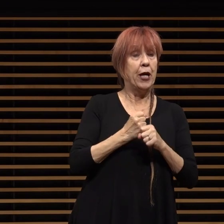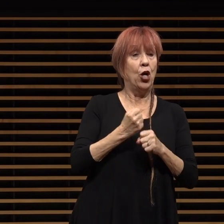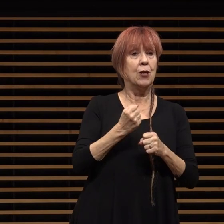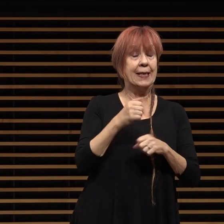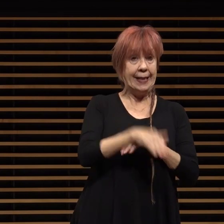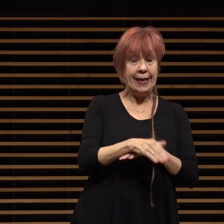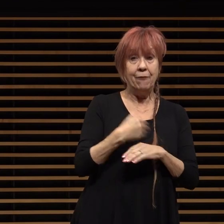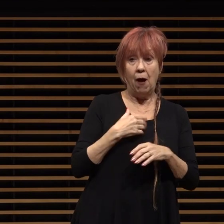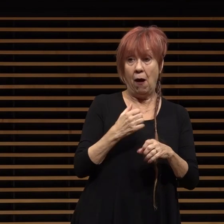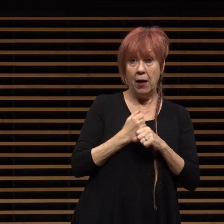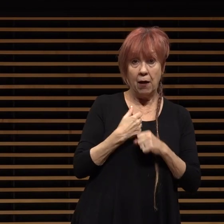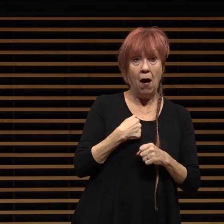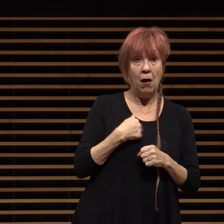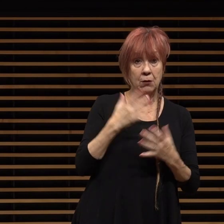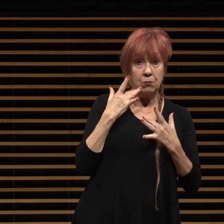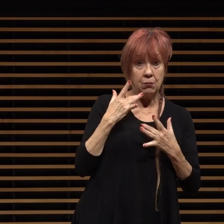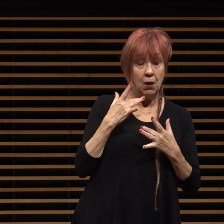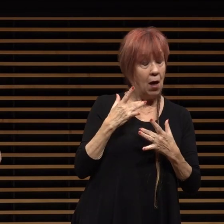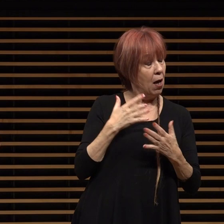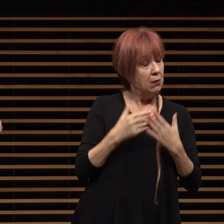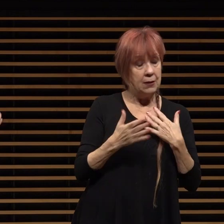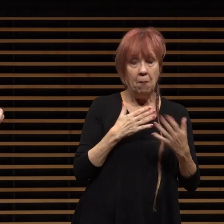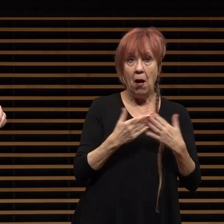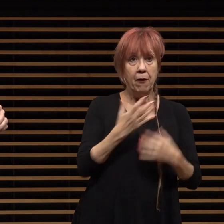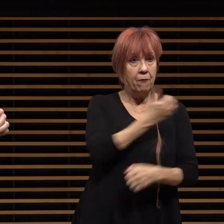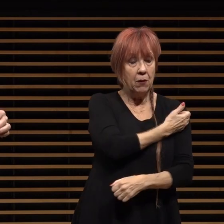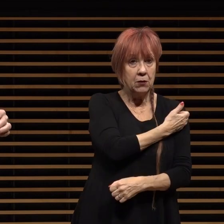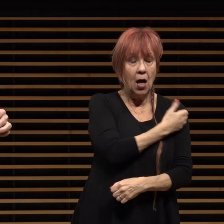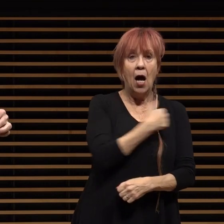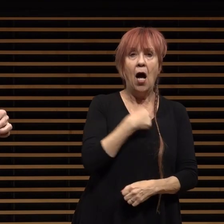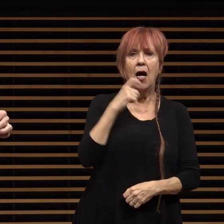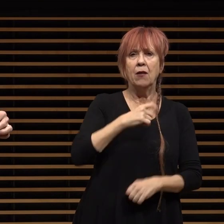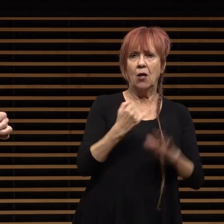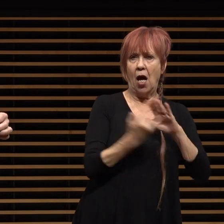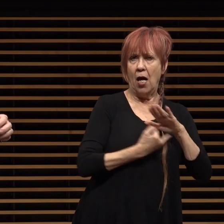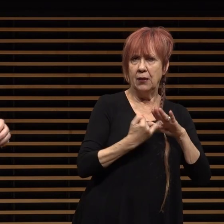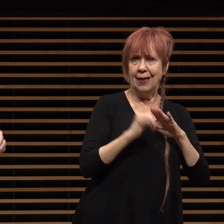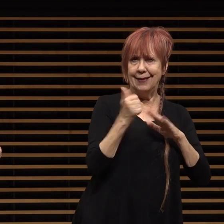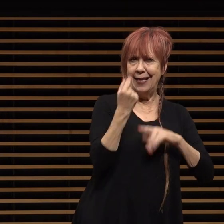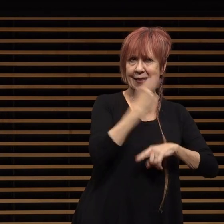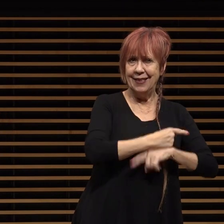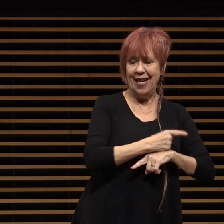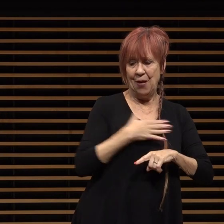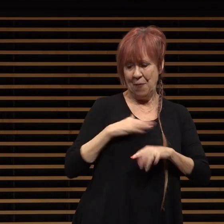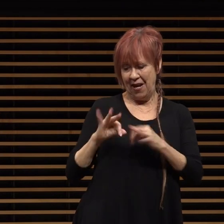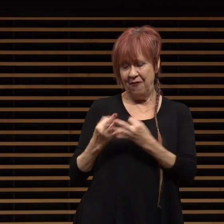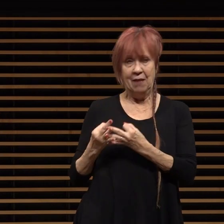boosted i ended up having to isolate myself for